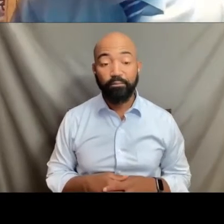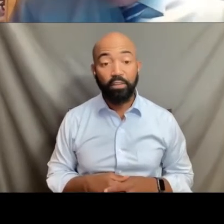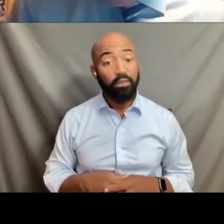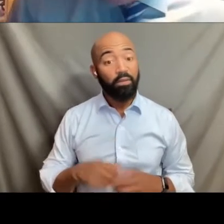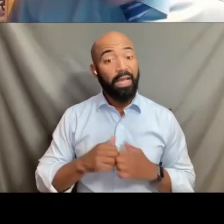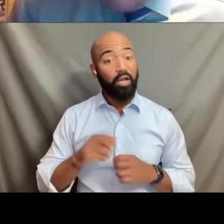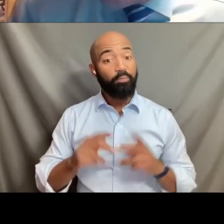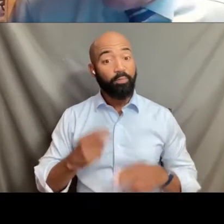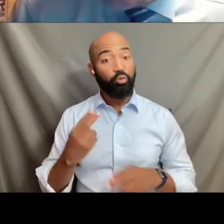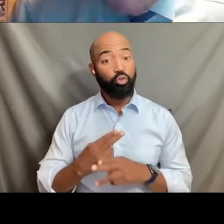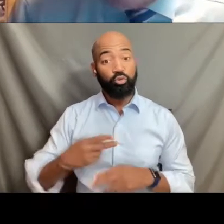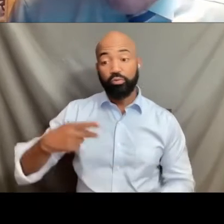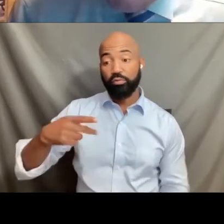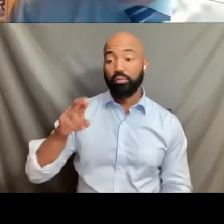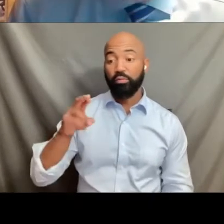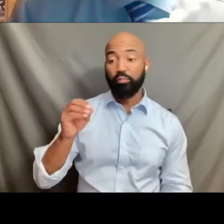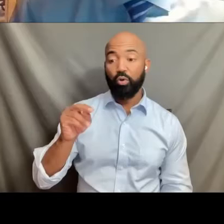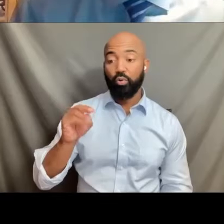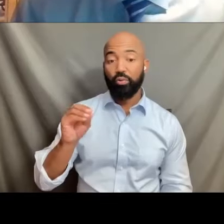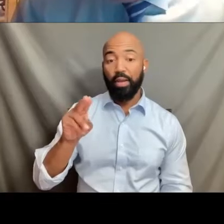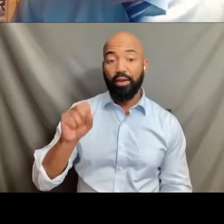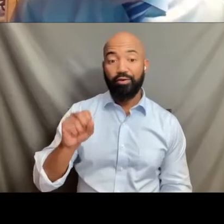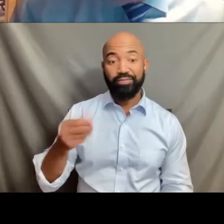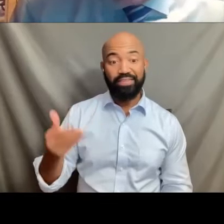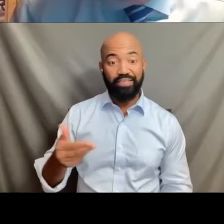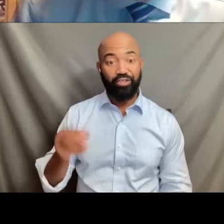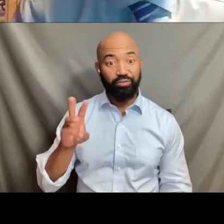Well, not too long ago, there were some parents